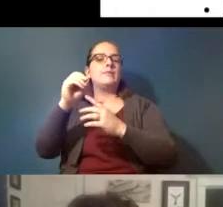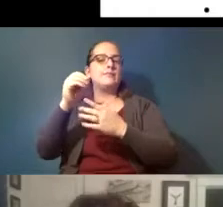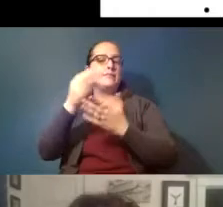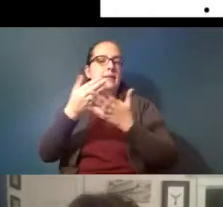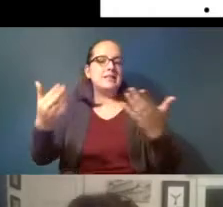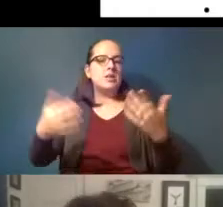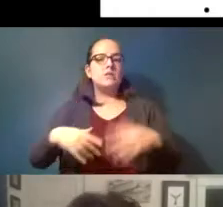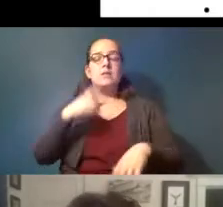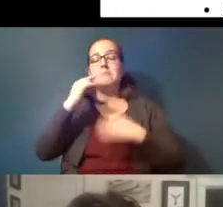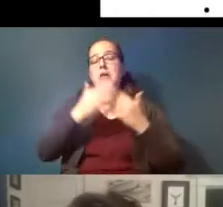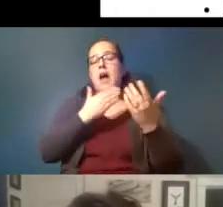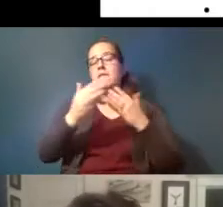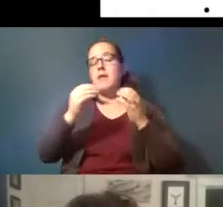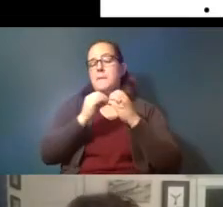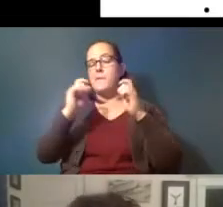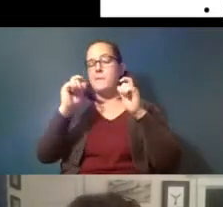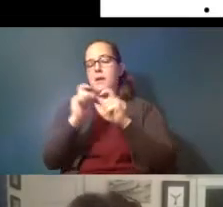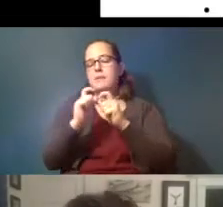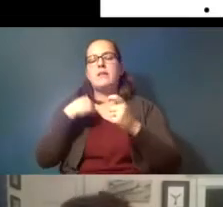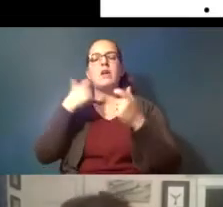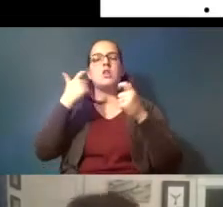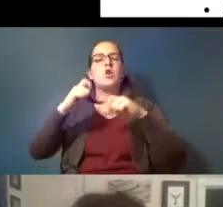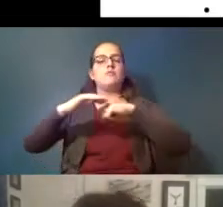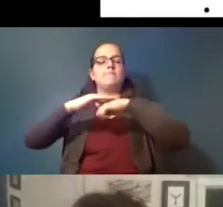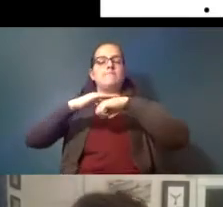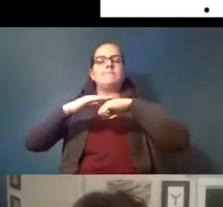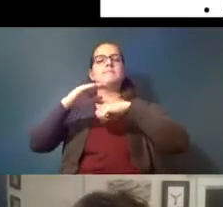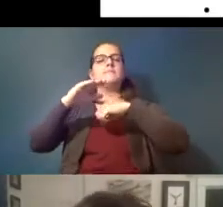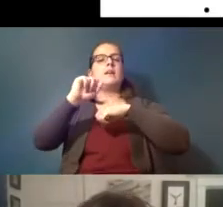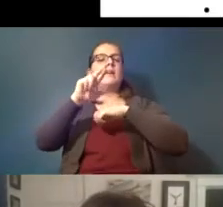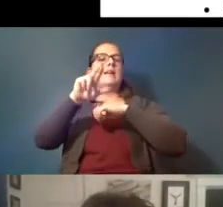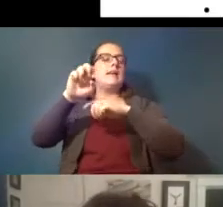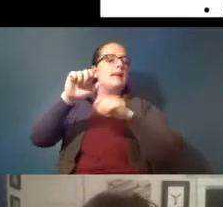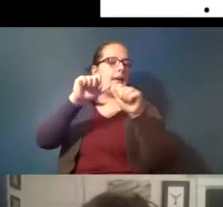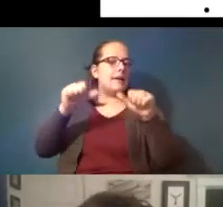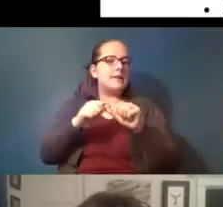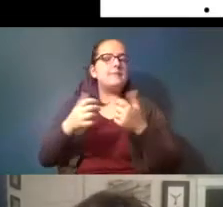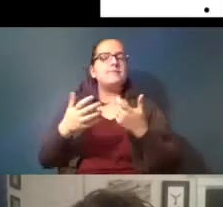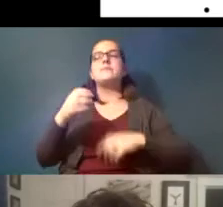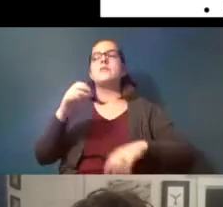large surface area and so it may be that there's still concern there so there's a lot we don't know